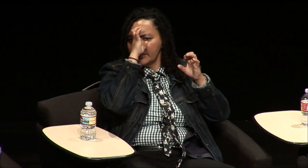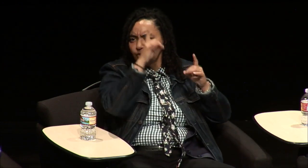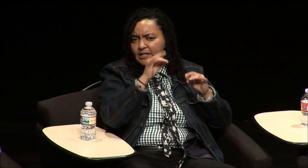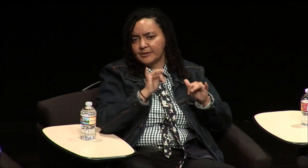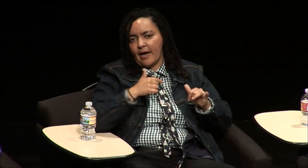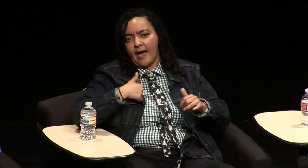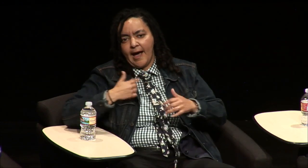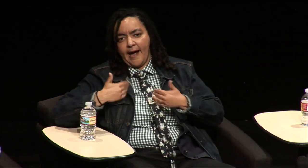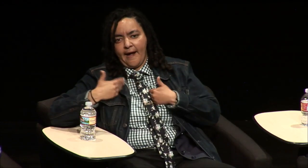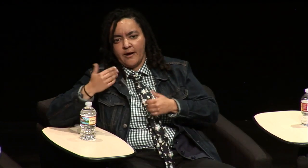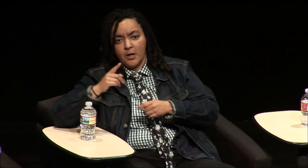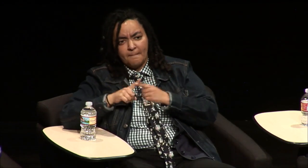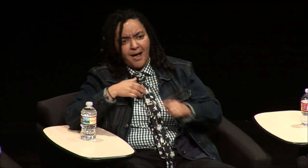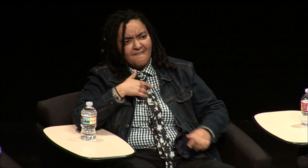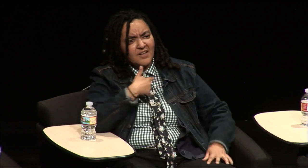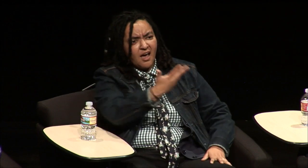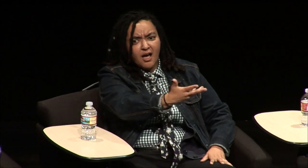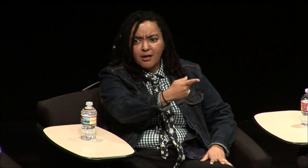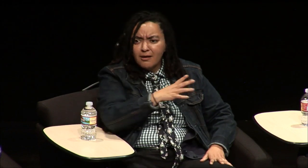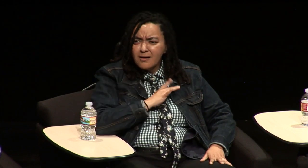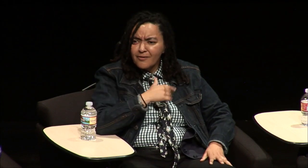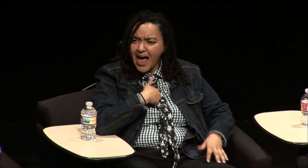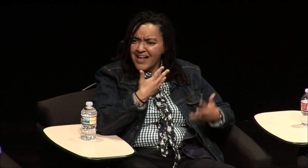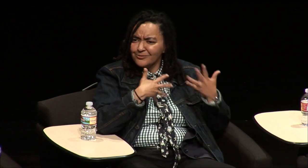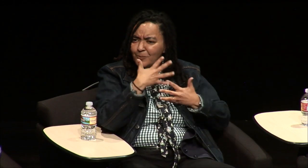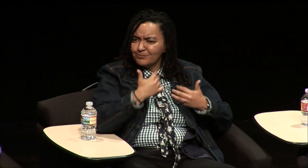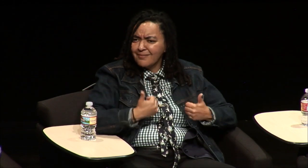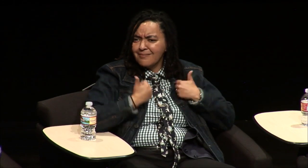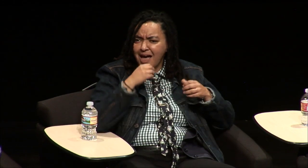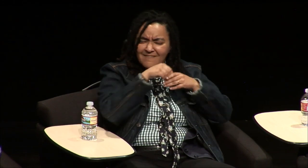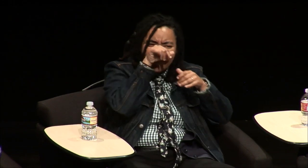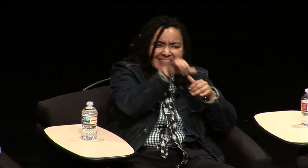you're not getting your education on par with your peers but they're getting this